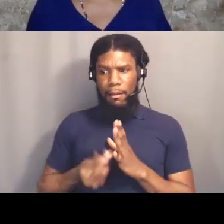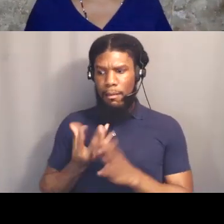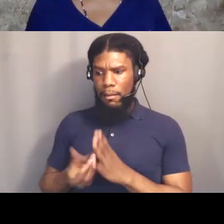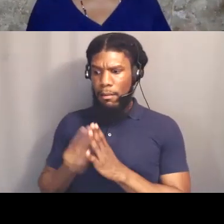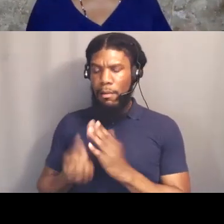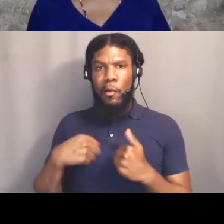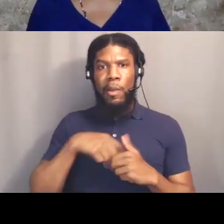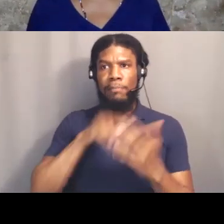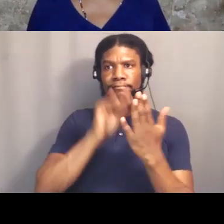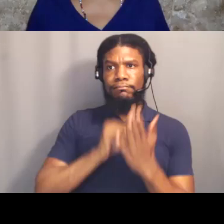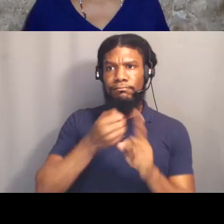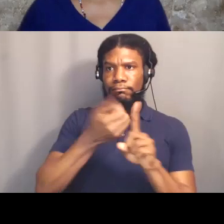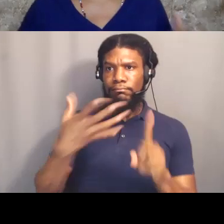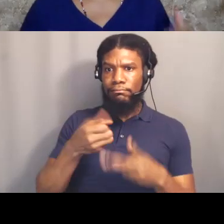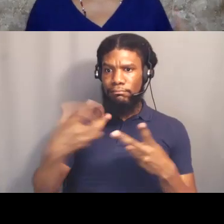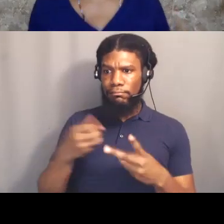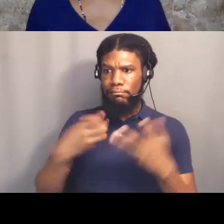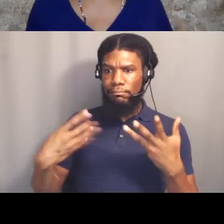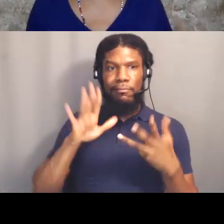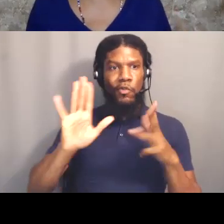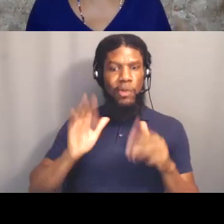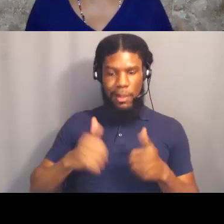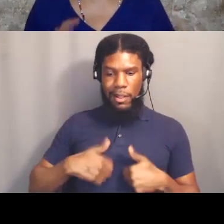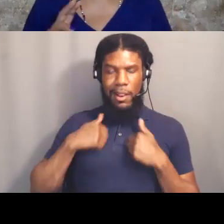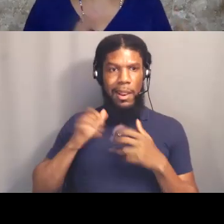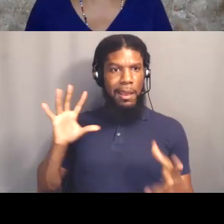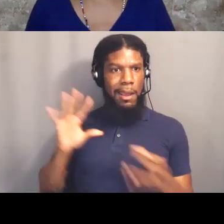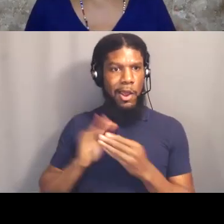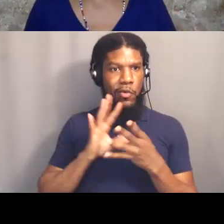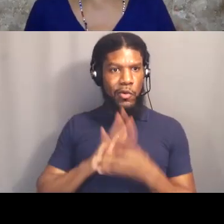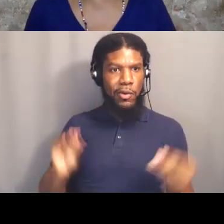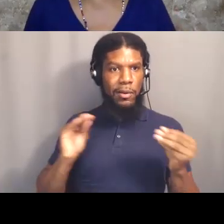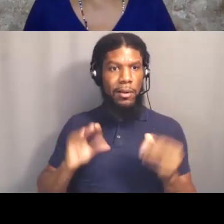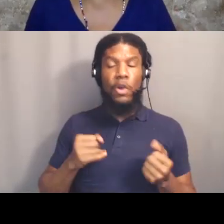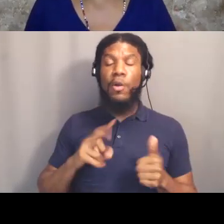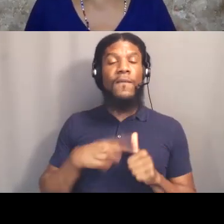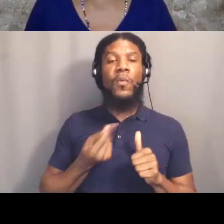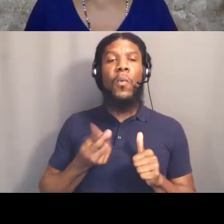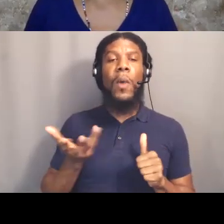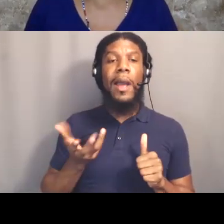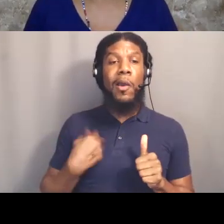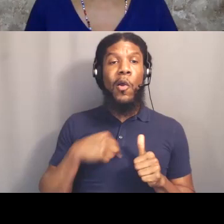So the first thing that we do is respond to police violence by getting out into the streets, doing spiritual work,